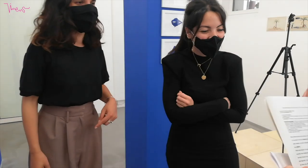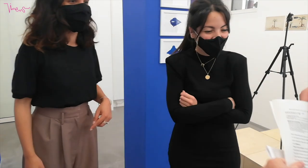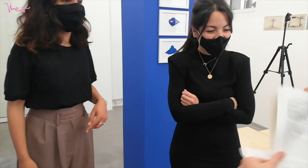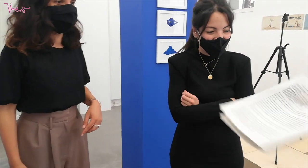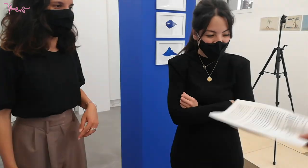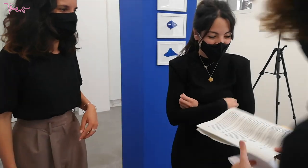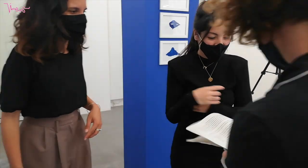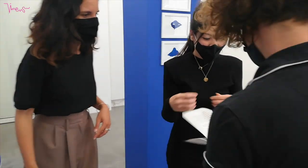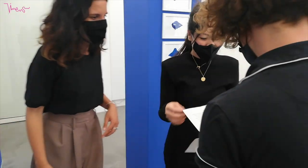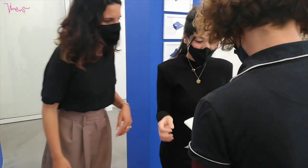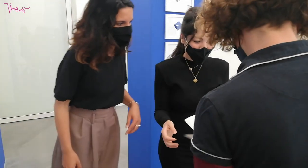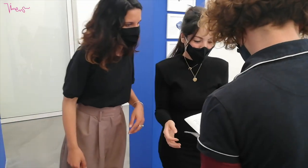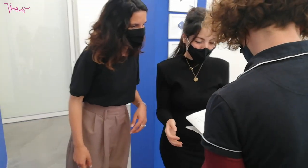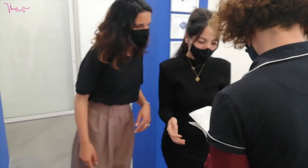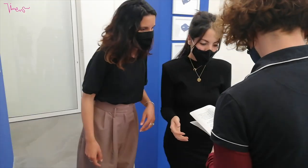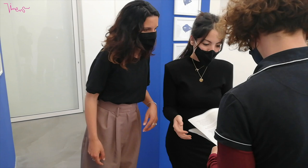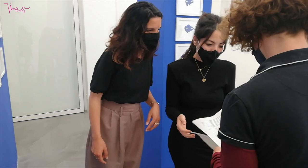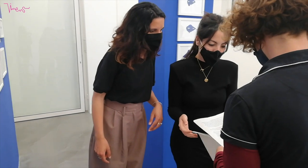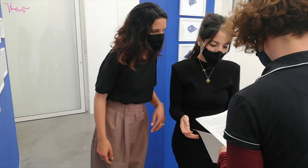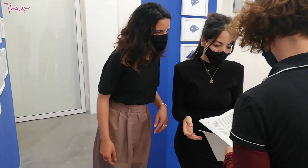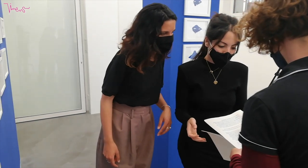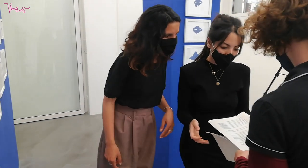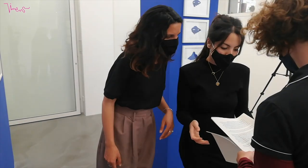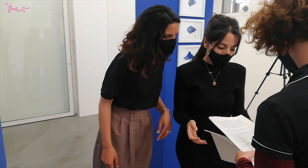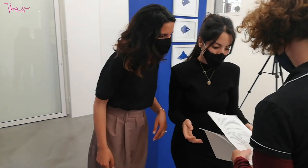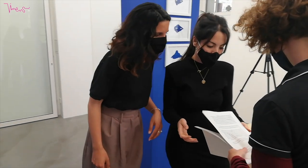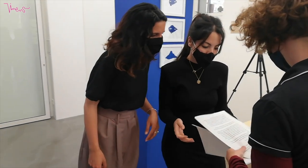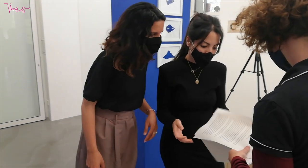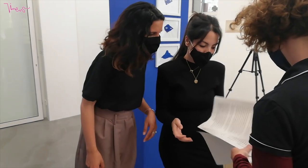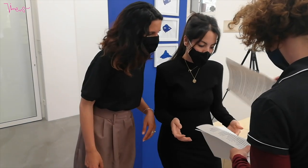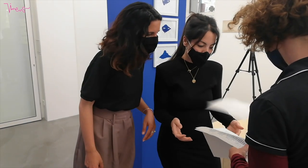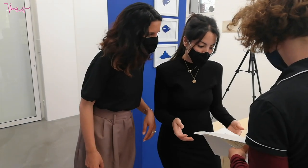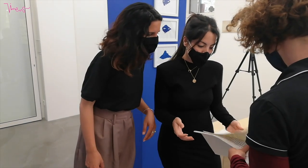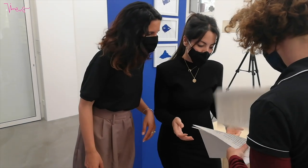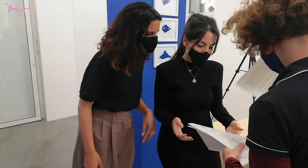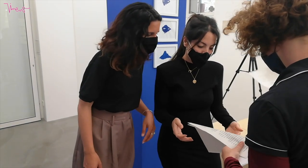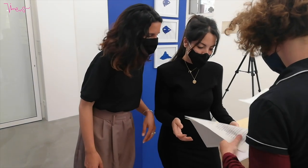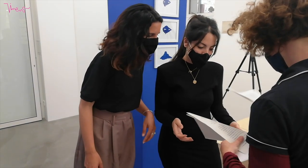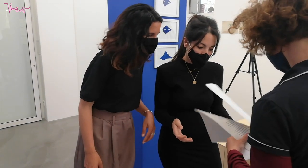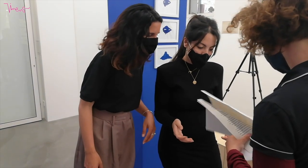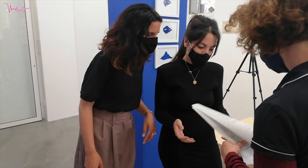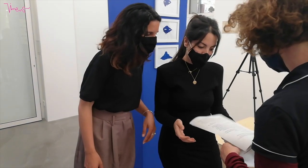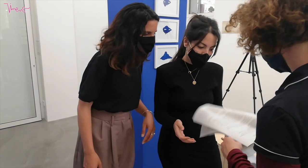(Person from the museum) So that's it, it's not part of it. (Eve) okay. (Person from the museum gives the instructions).